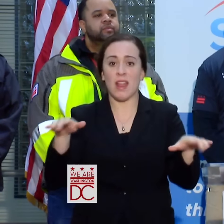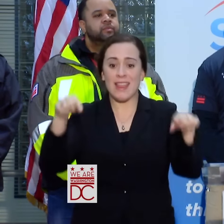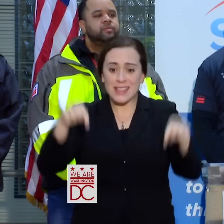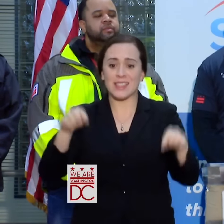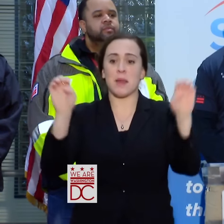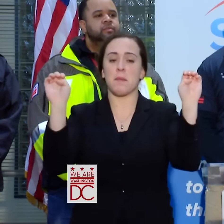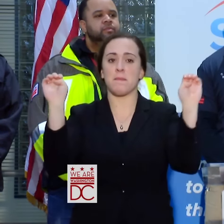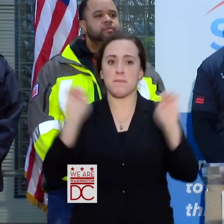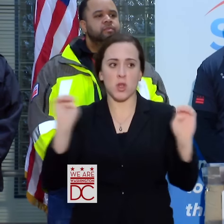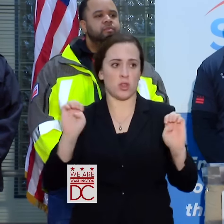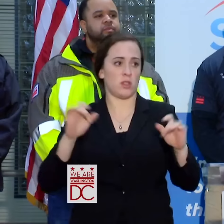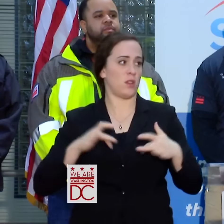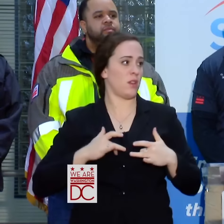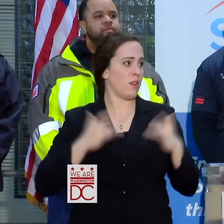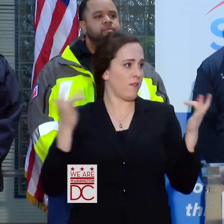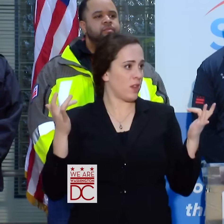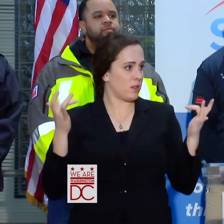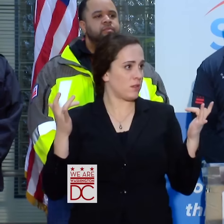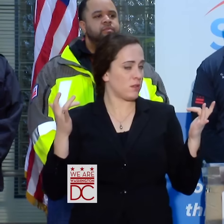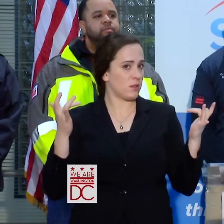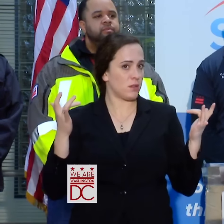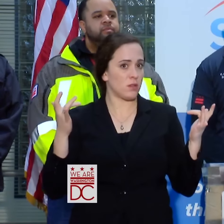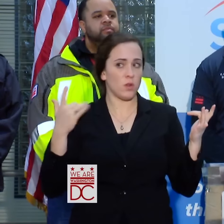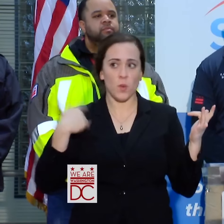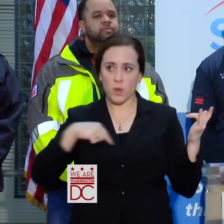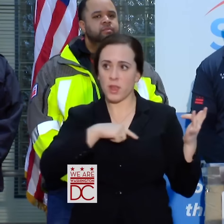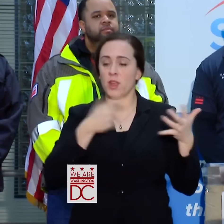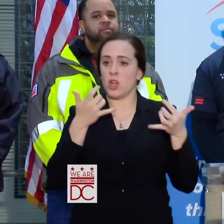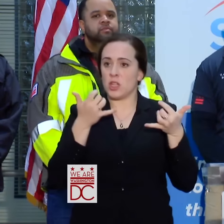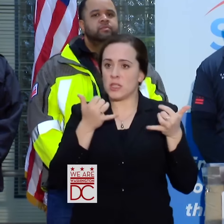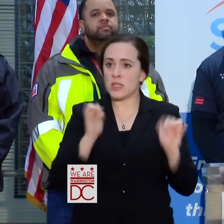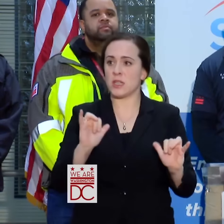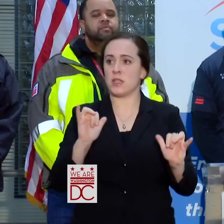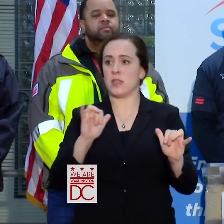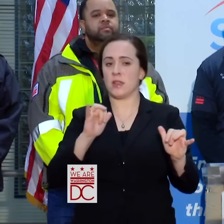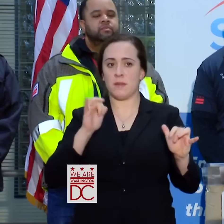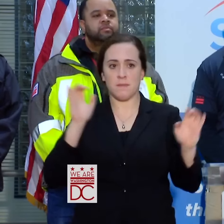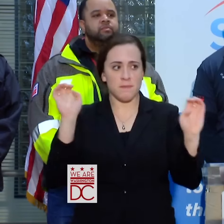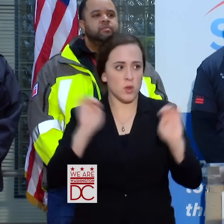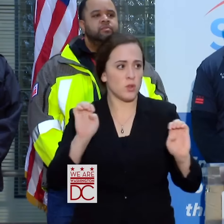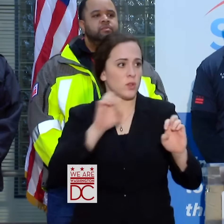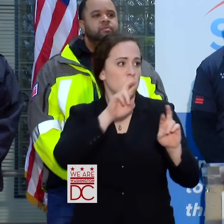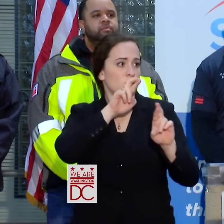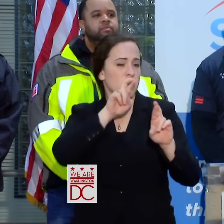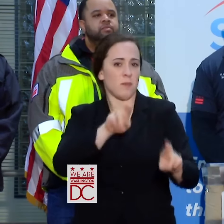AND WE ARE VERY MUCH STILL IN OUR EMERGENCY RESPONSE PHASE.